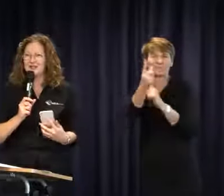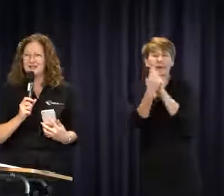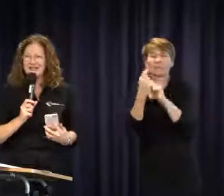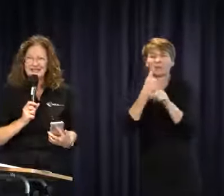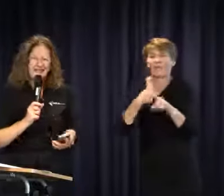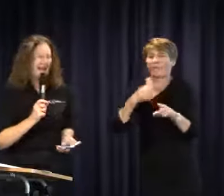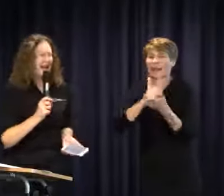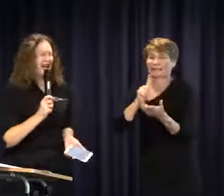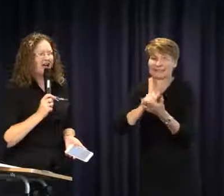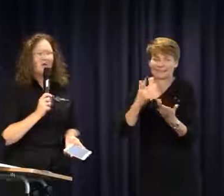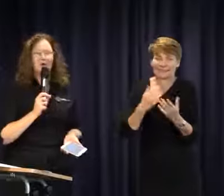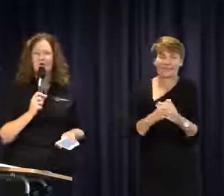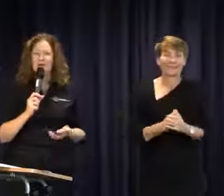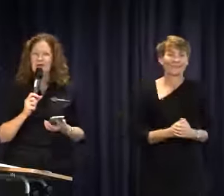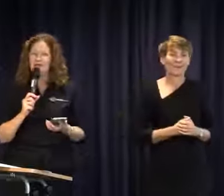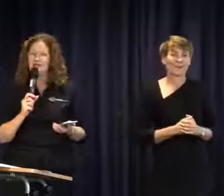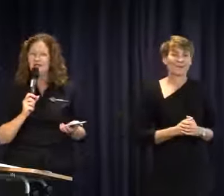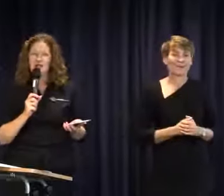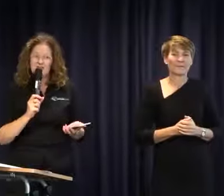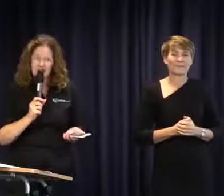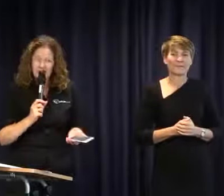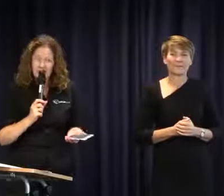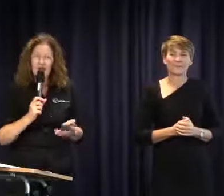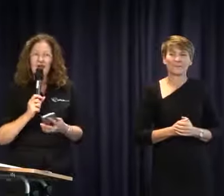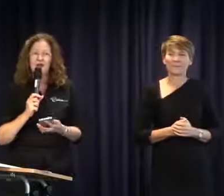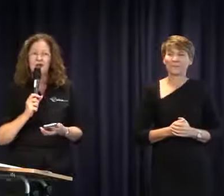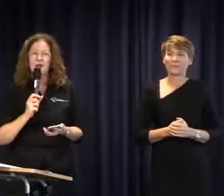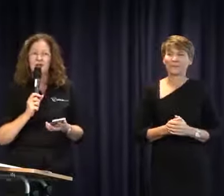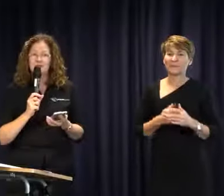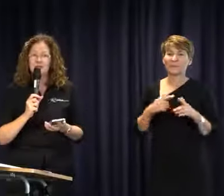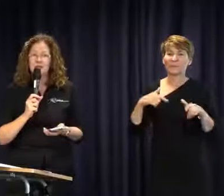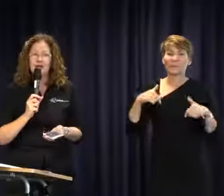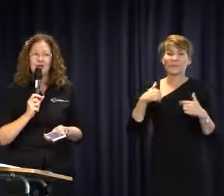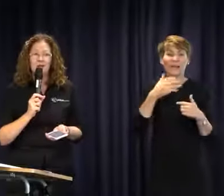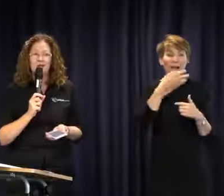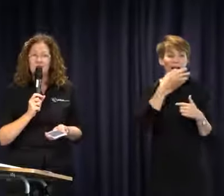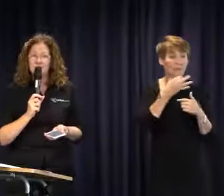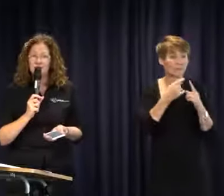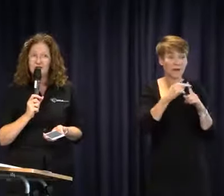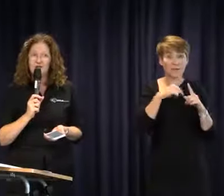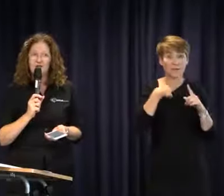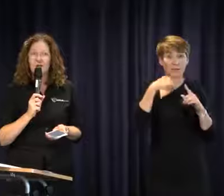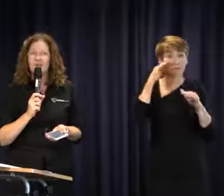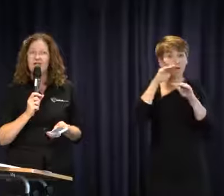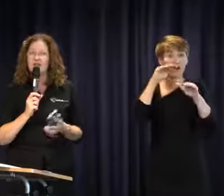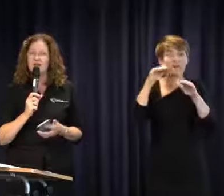afterwards. We have asked and I will remind people on the live stream to please email